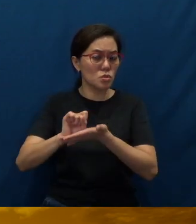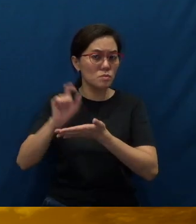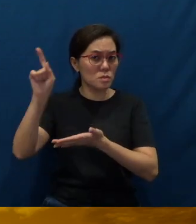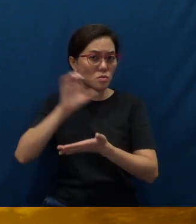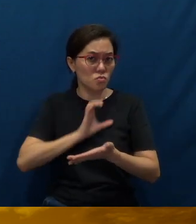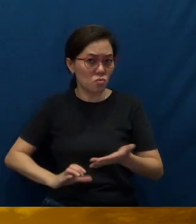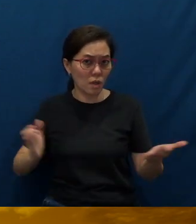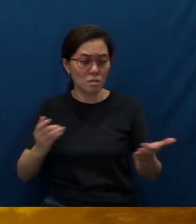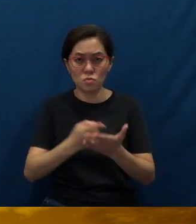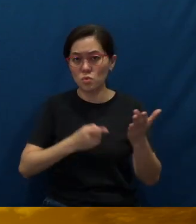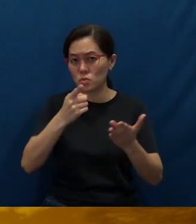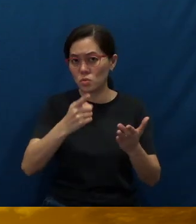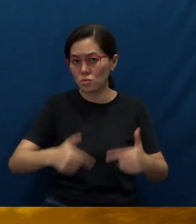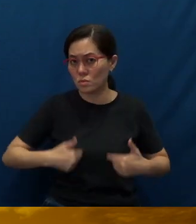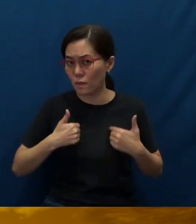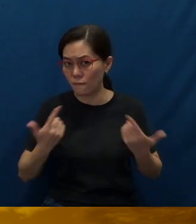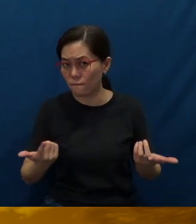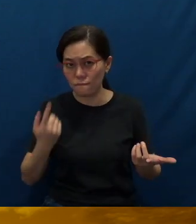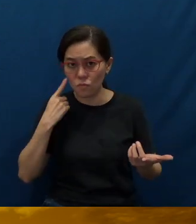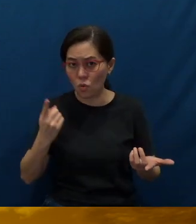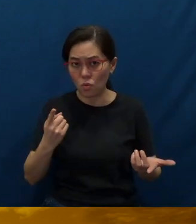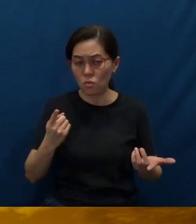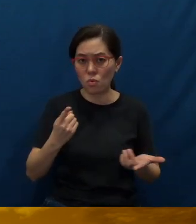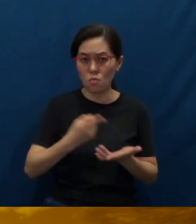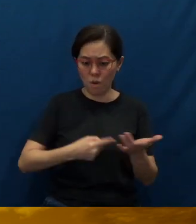What are you living for? What am I living for?